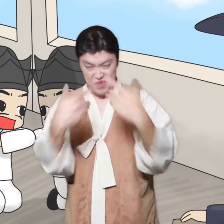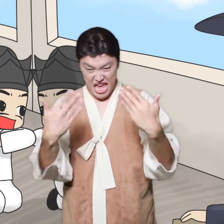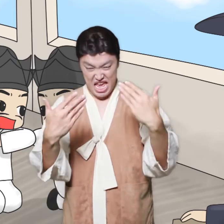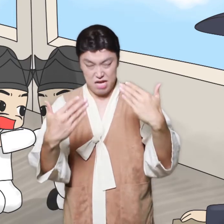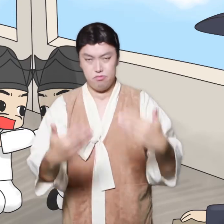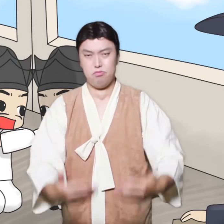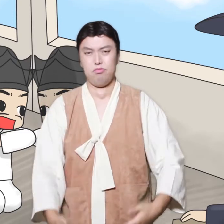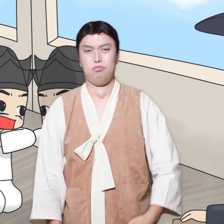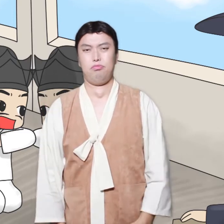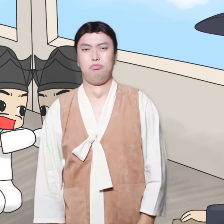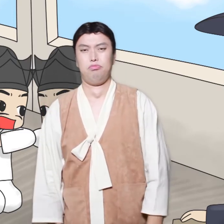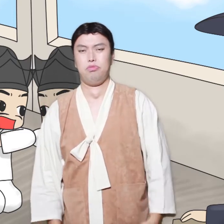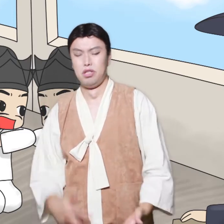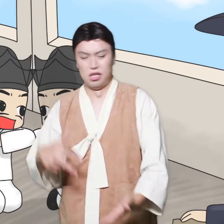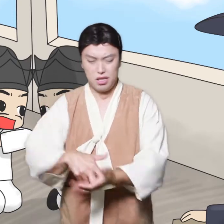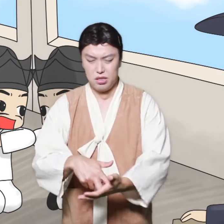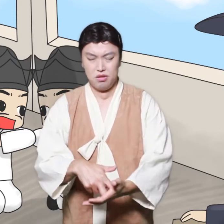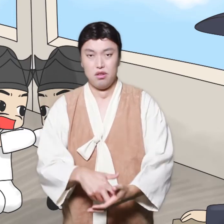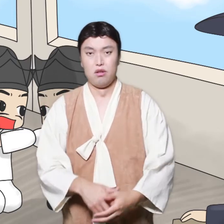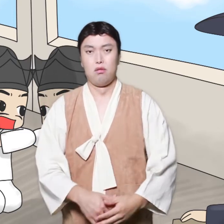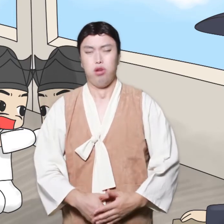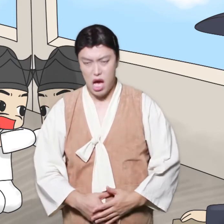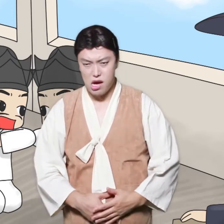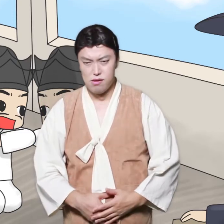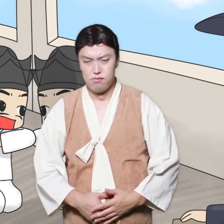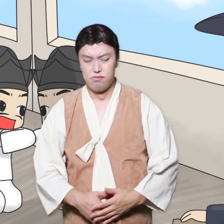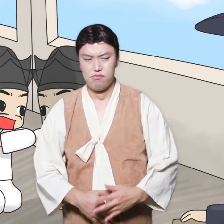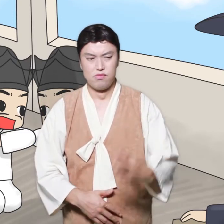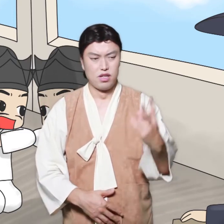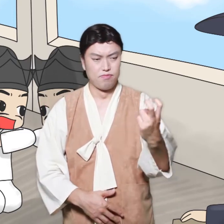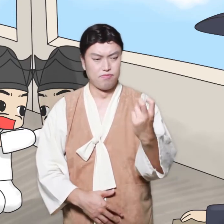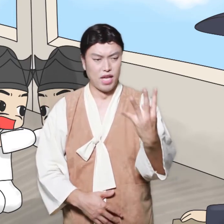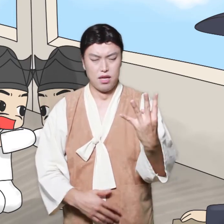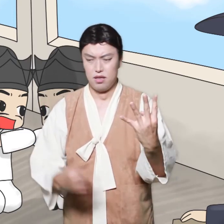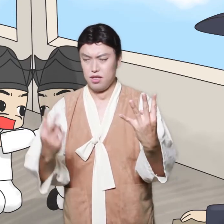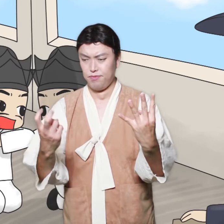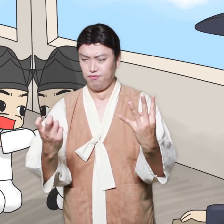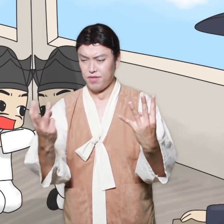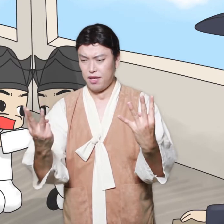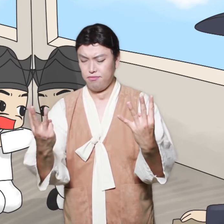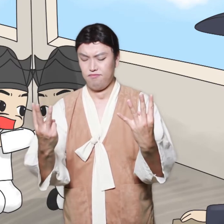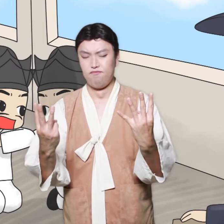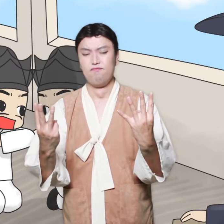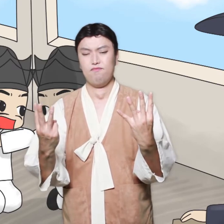Originally 24, but this morning One crashed into the ground.